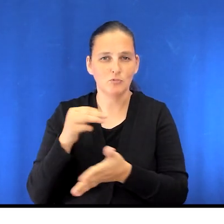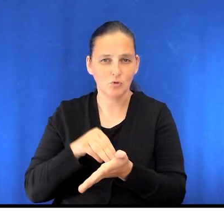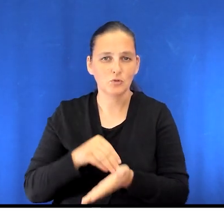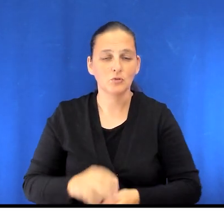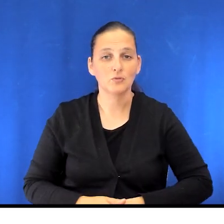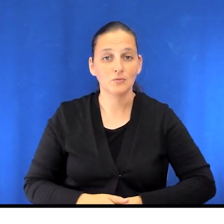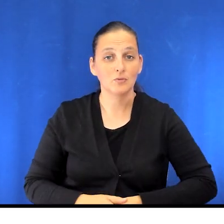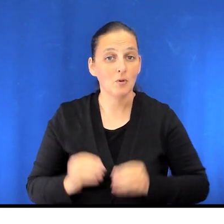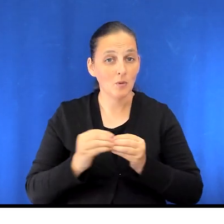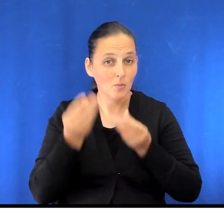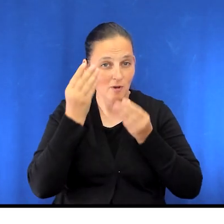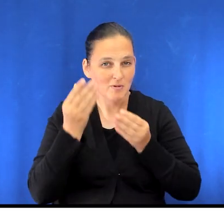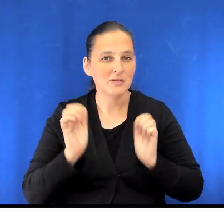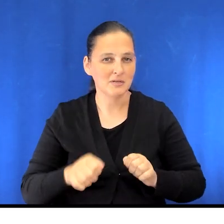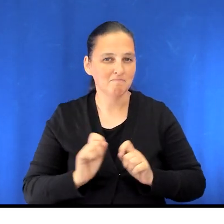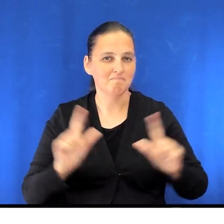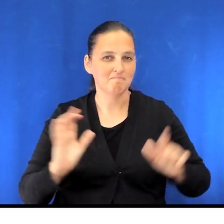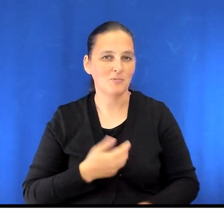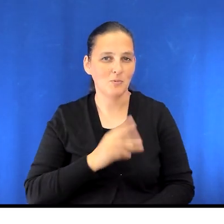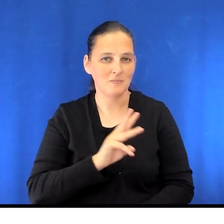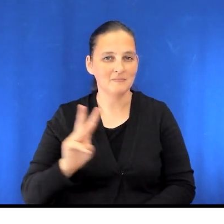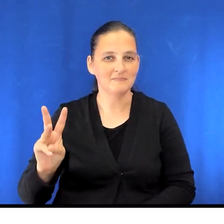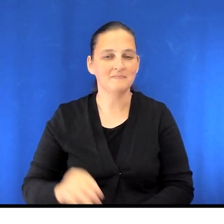For more information, you can visit our website.